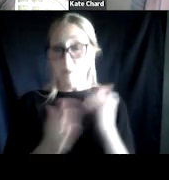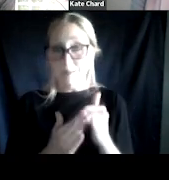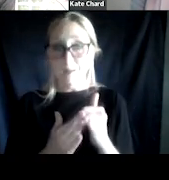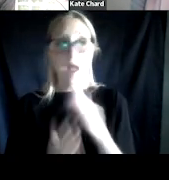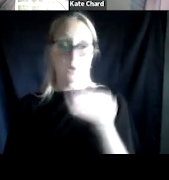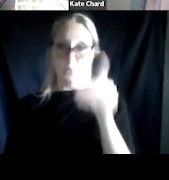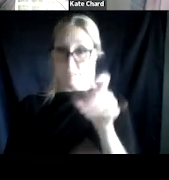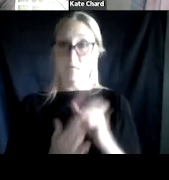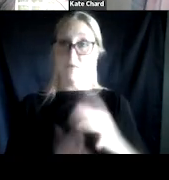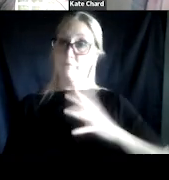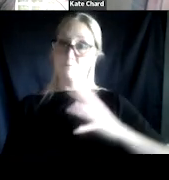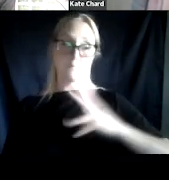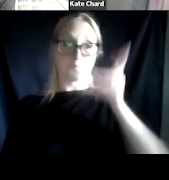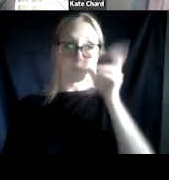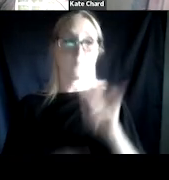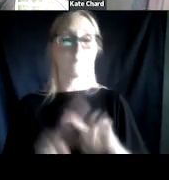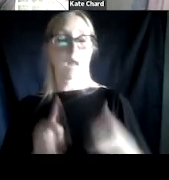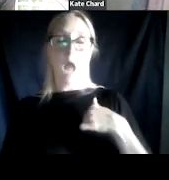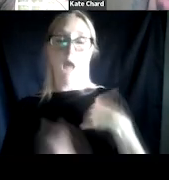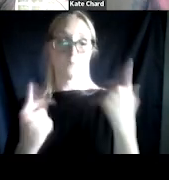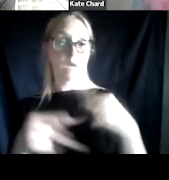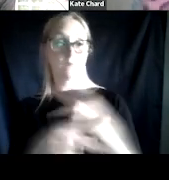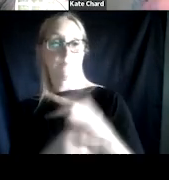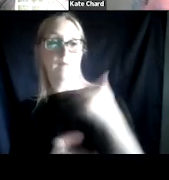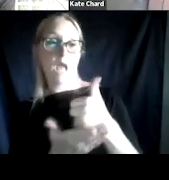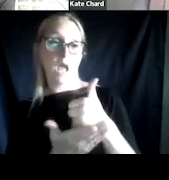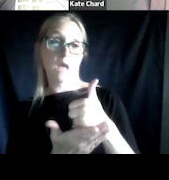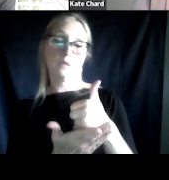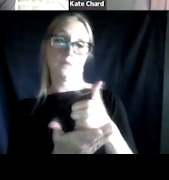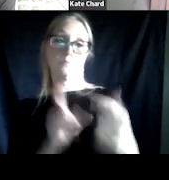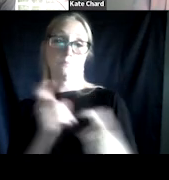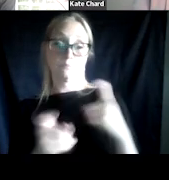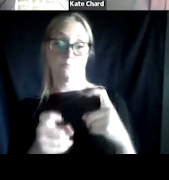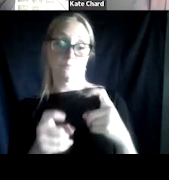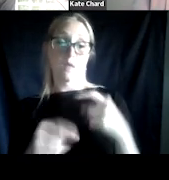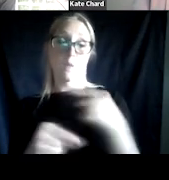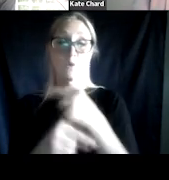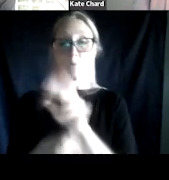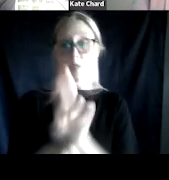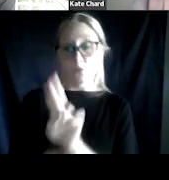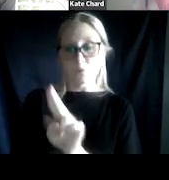I'm here to preach appropriate use not to manage your PTSD symptoms, right?